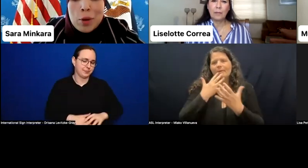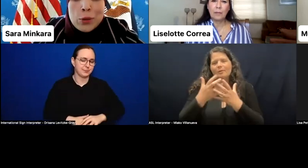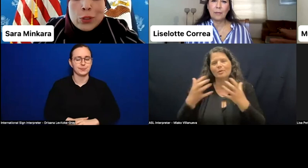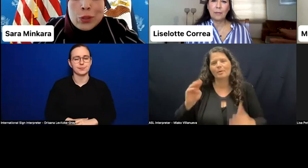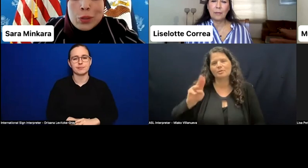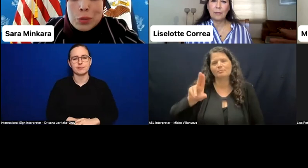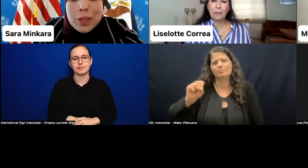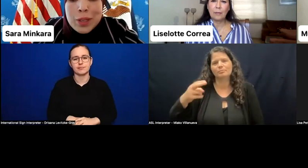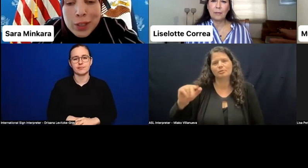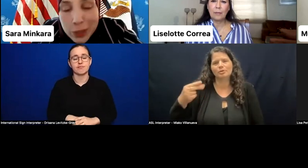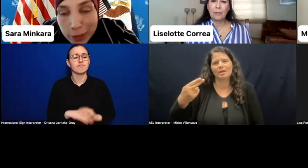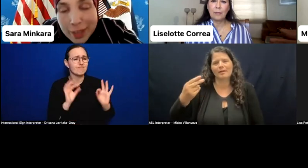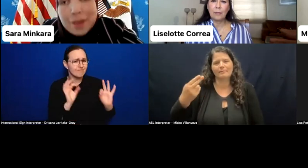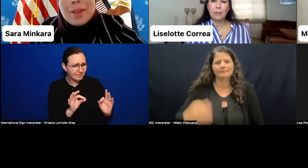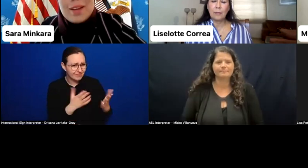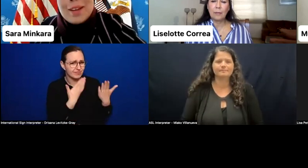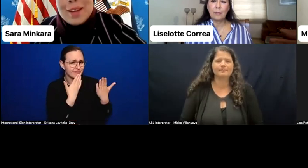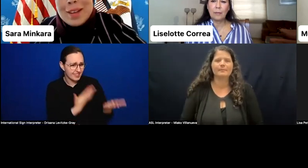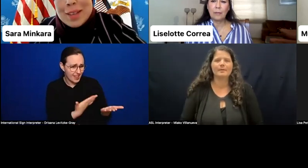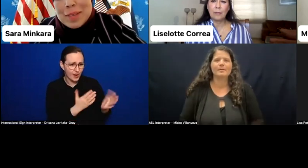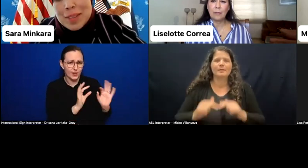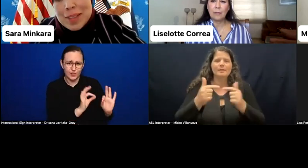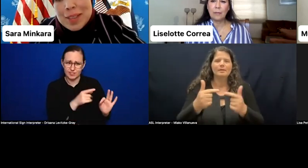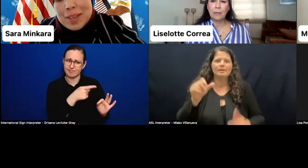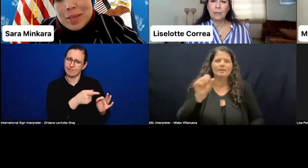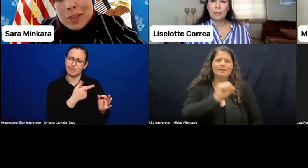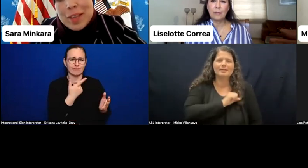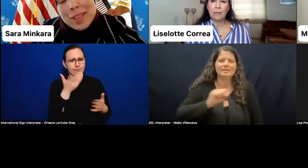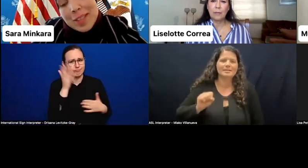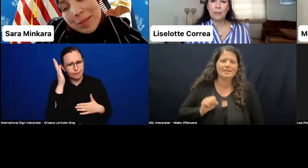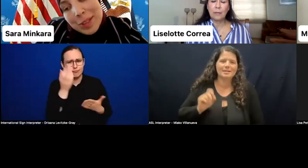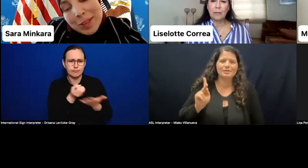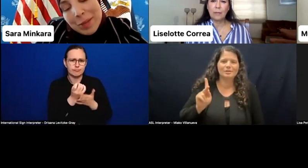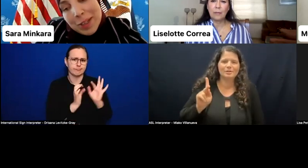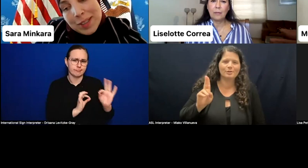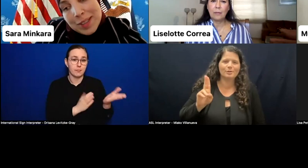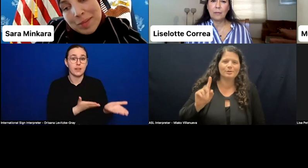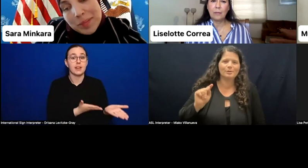Over to you, Senator Kaltayeva, your last words of advice.